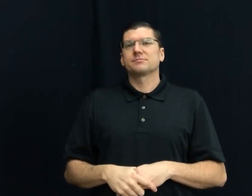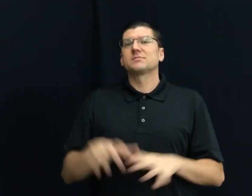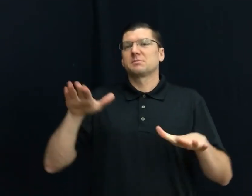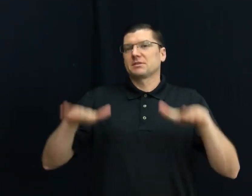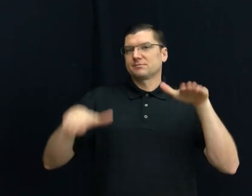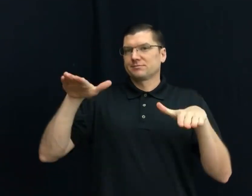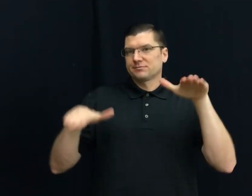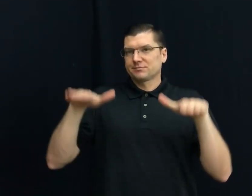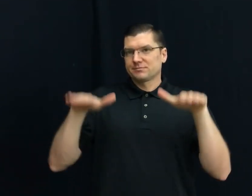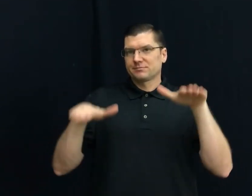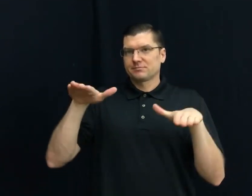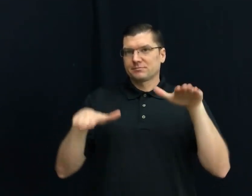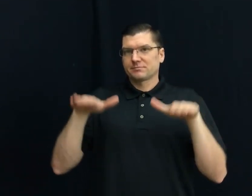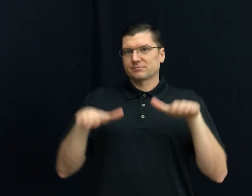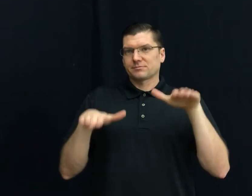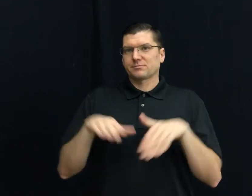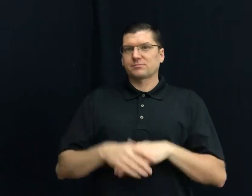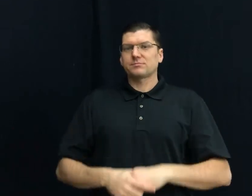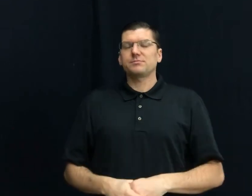32) BALANCE